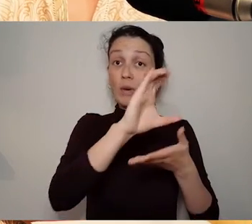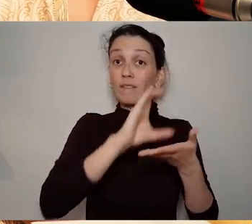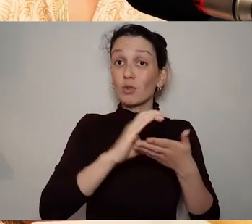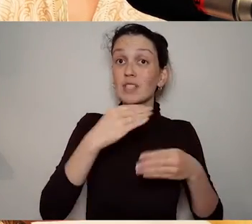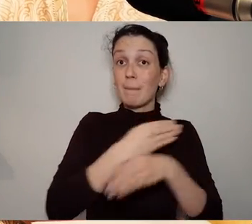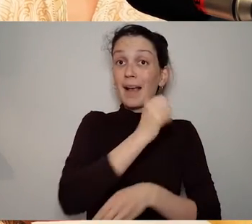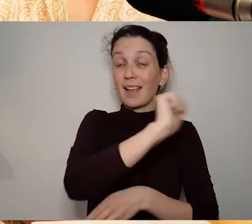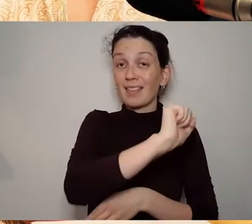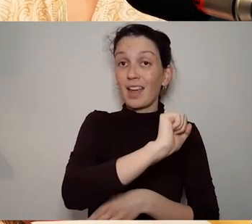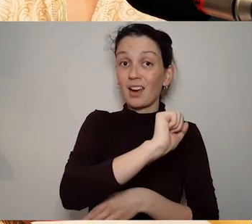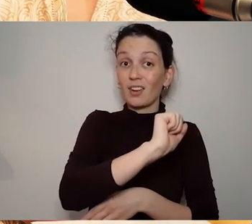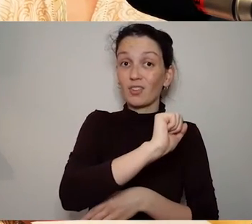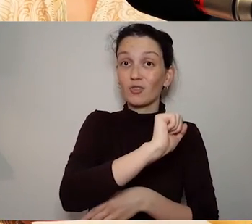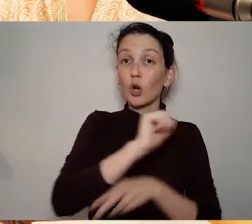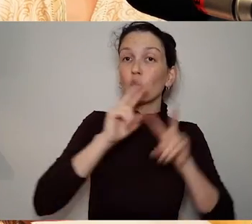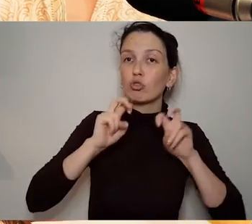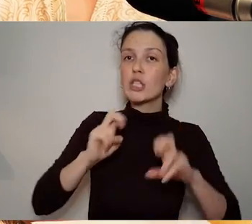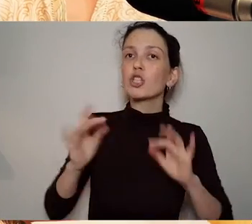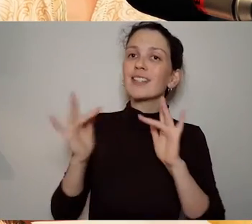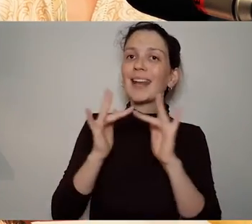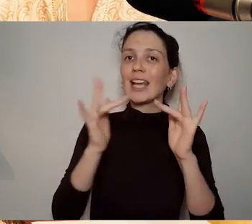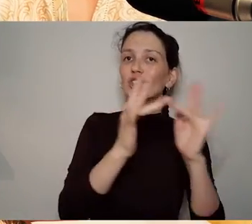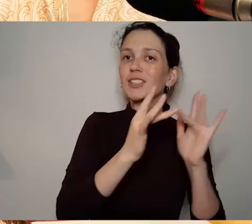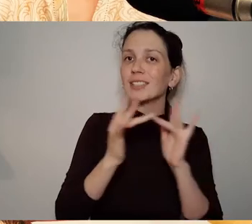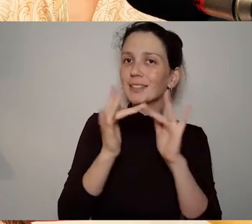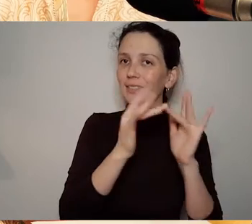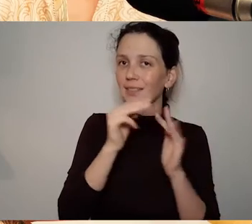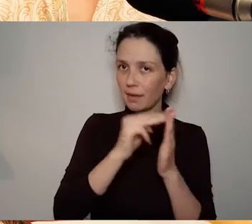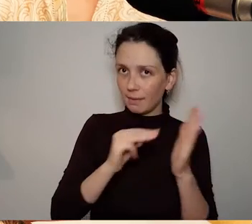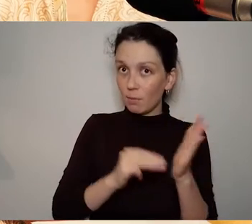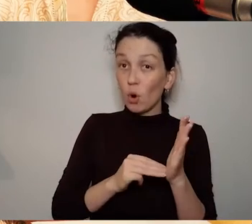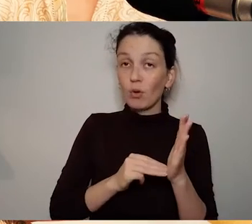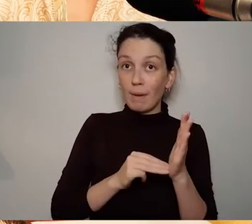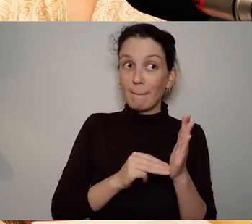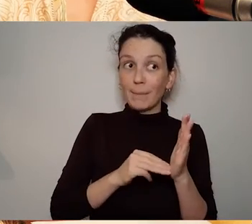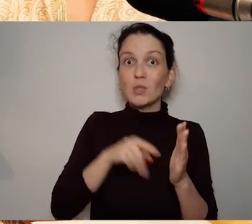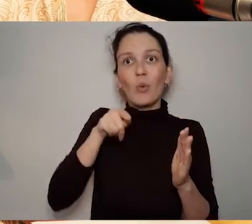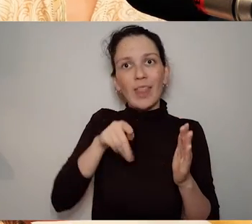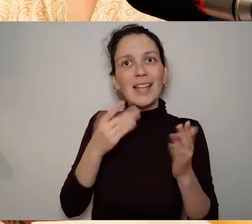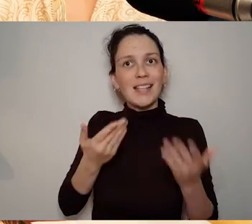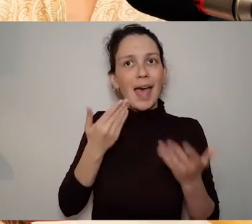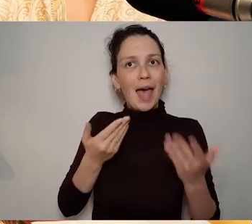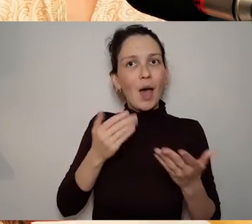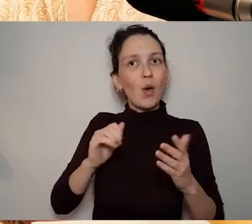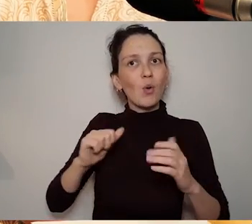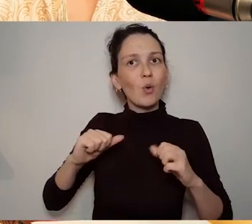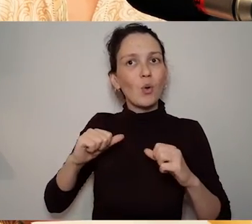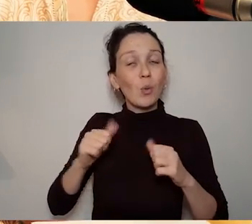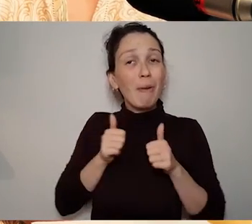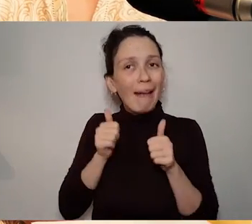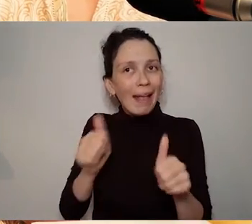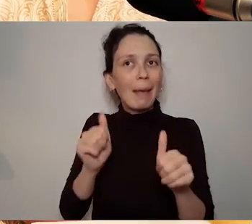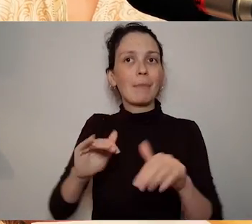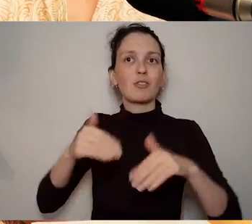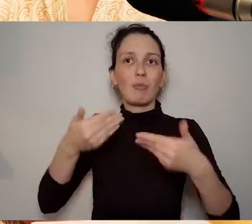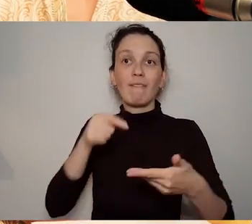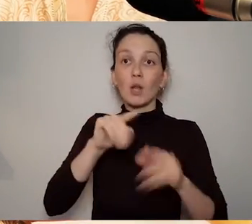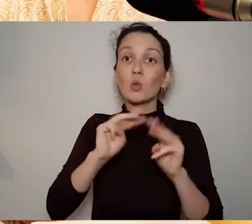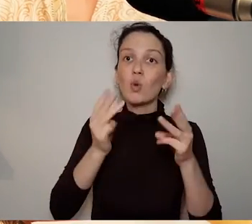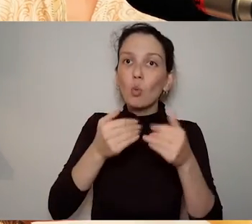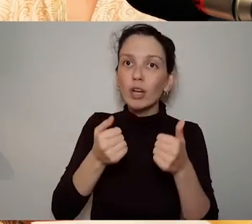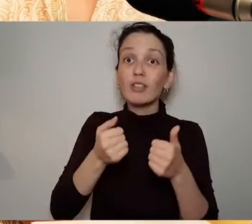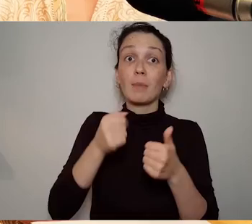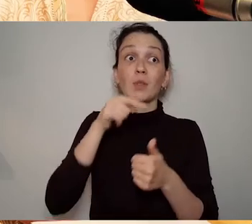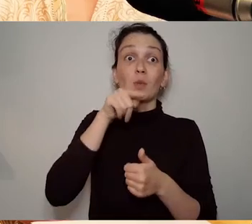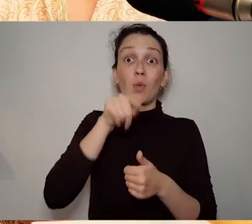to keep these workshops going with Amanda and and actually be kind of useful to Amanda